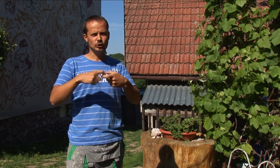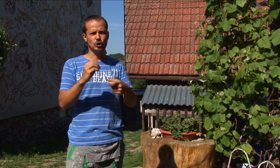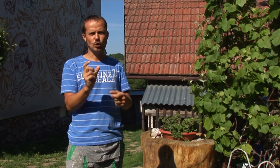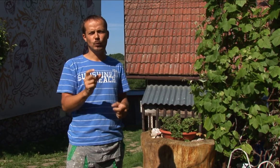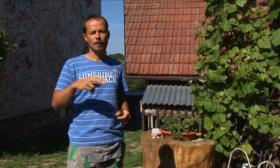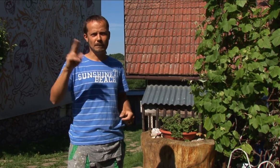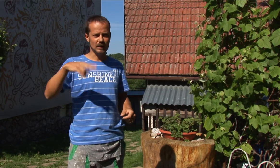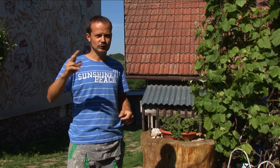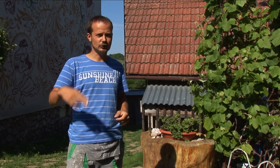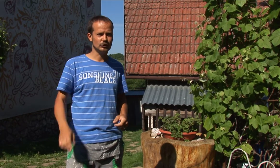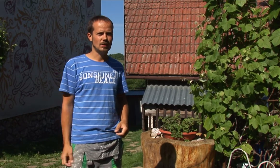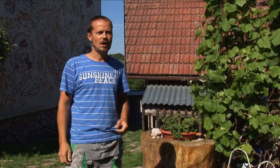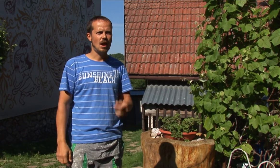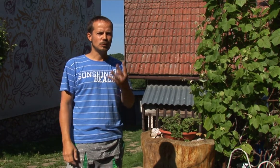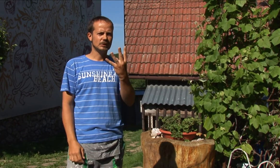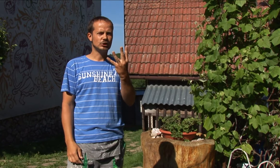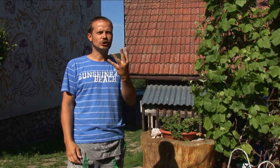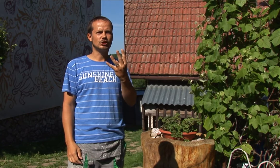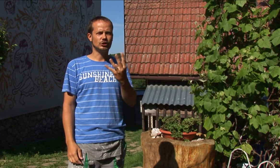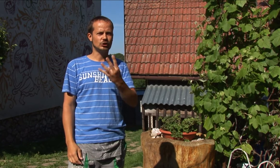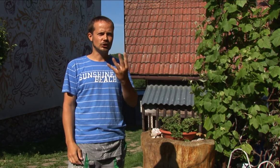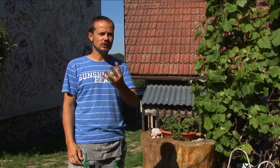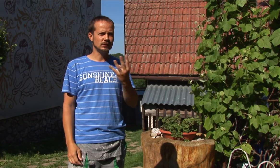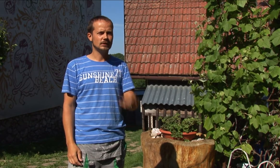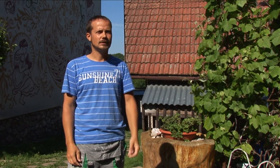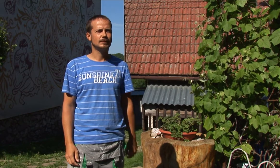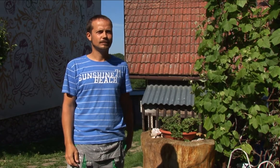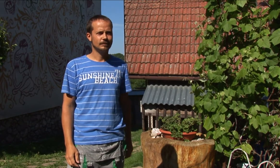There he studied painting for four years.